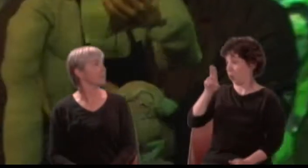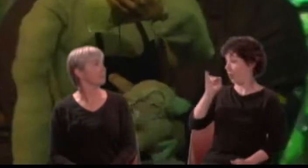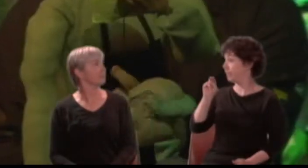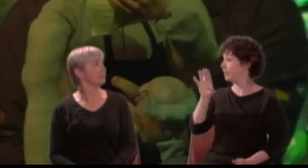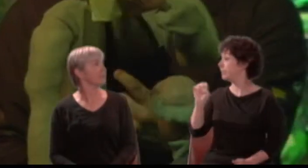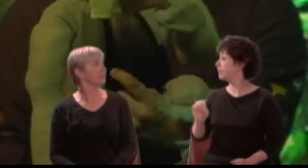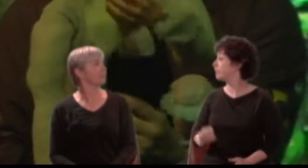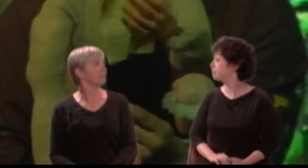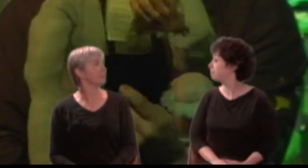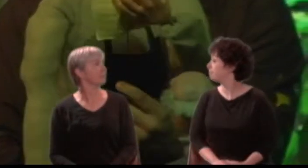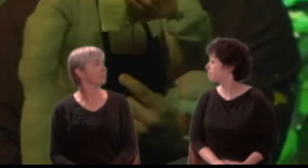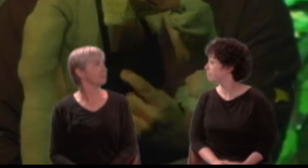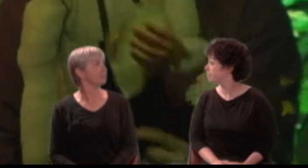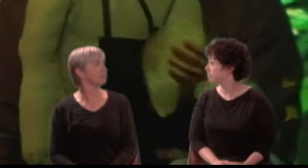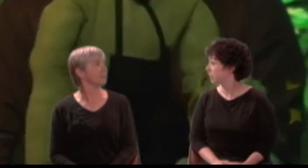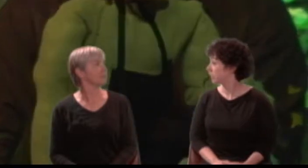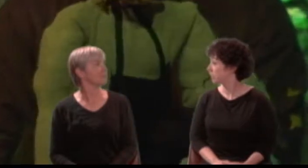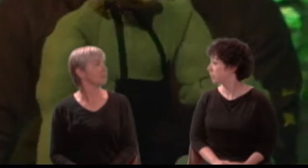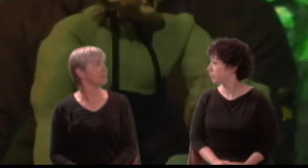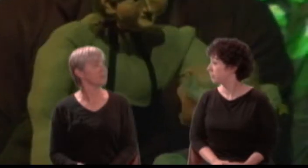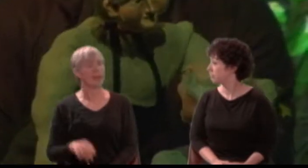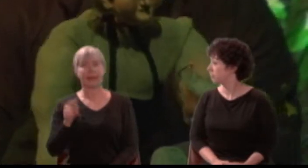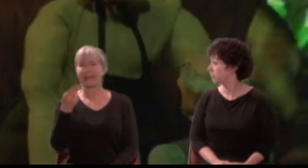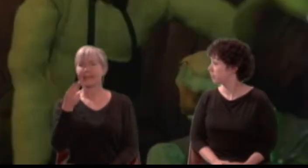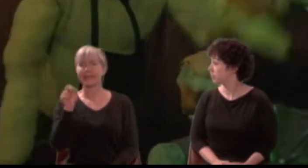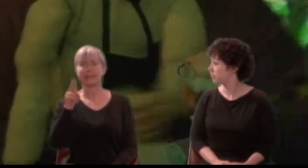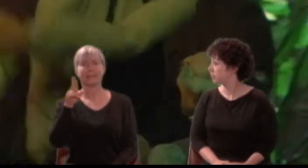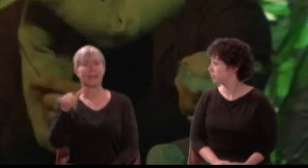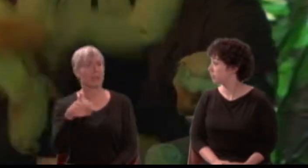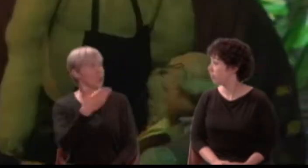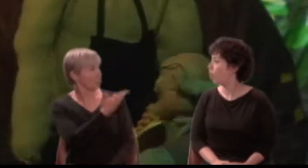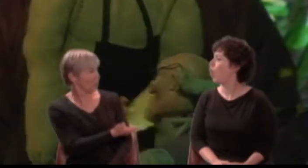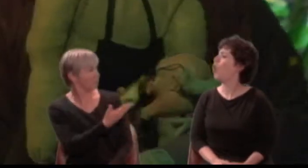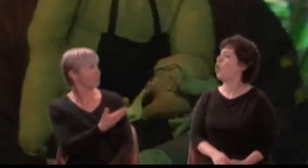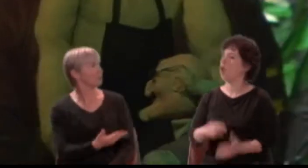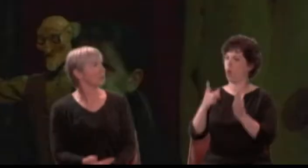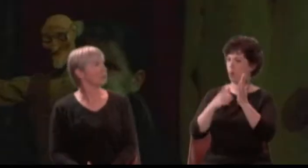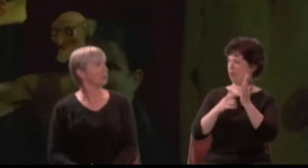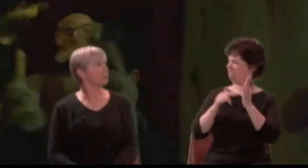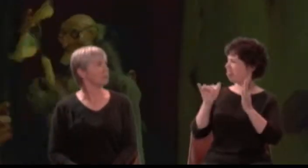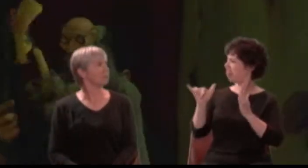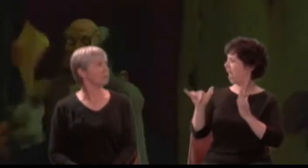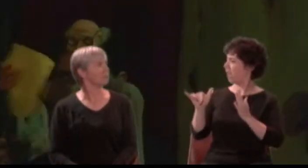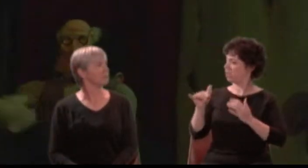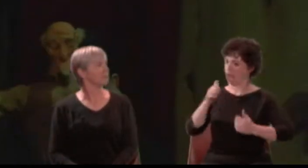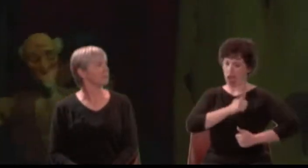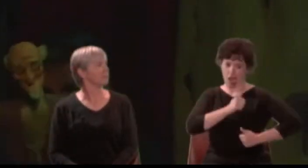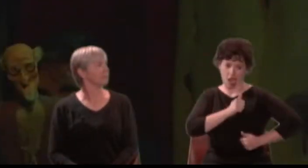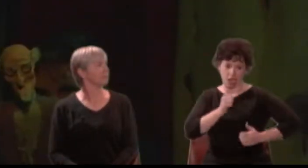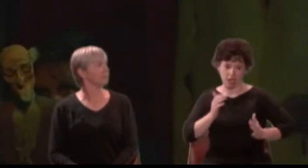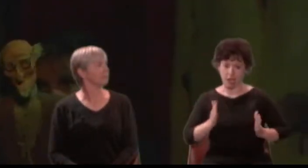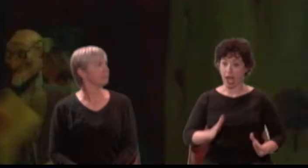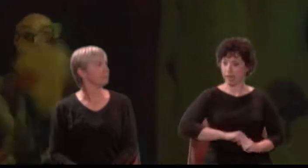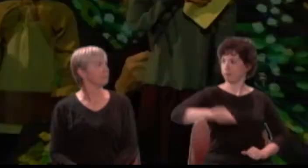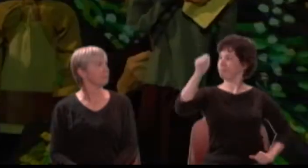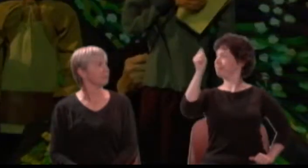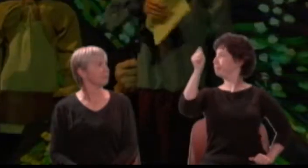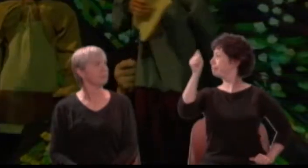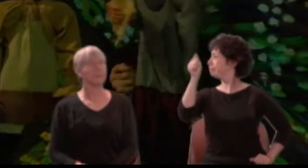Flute: What is Thisby? A wandering knight? Quince: It is the lady that Pyramus is to love.